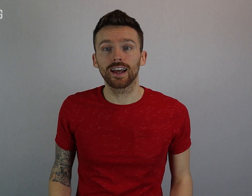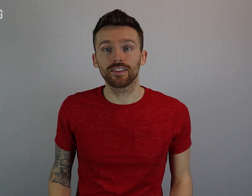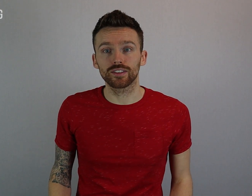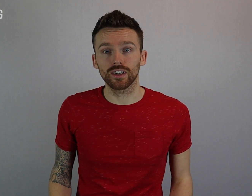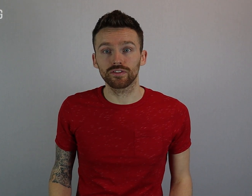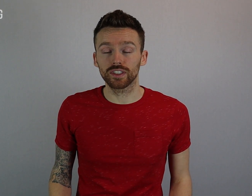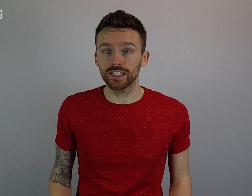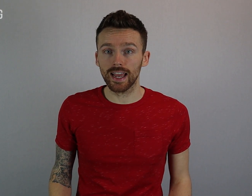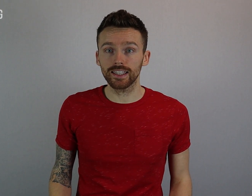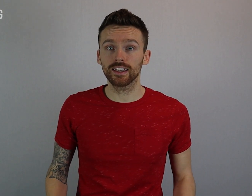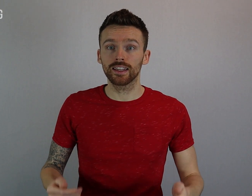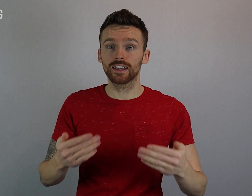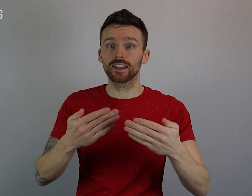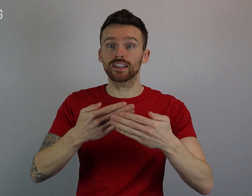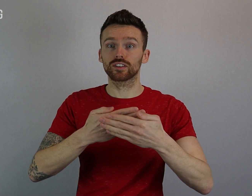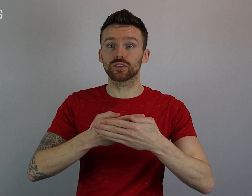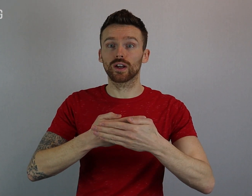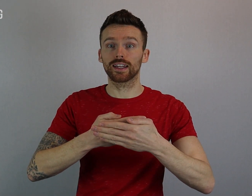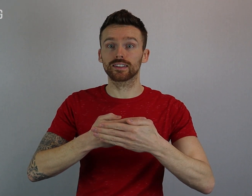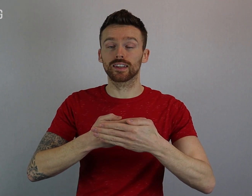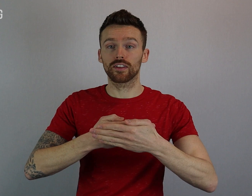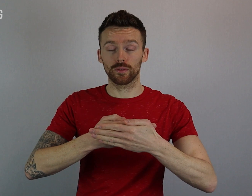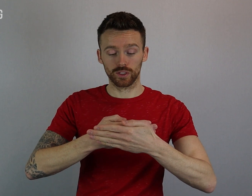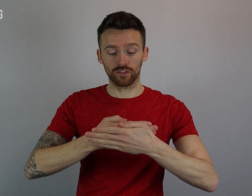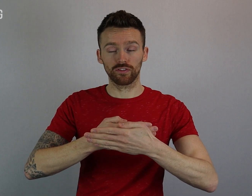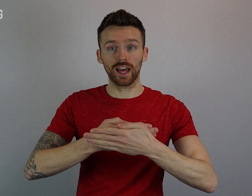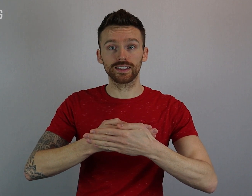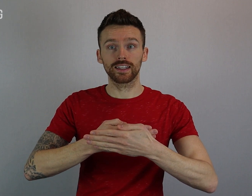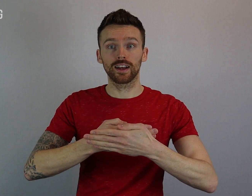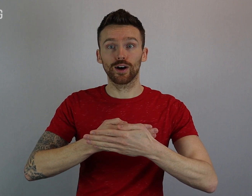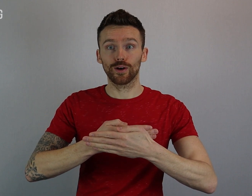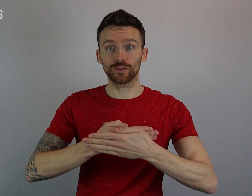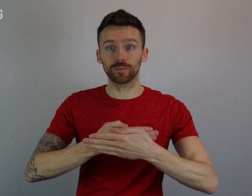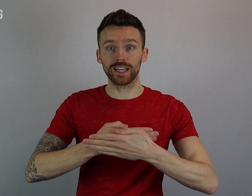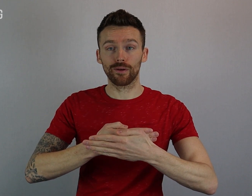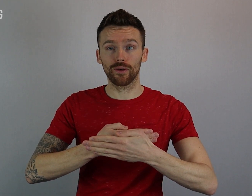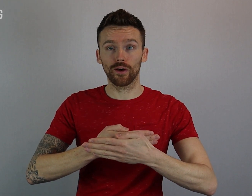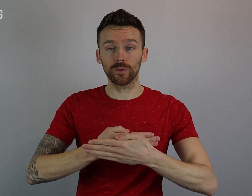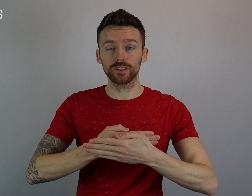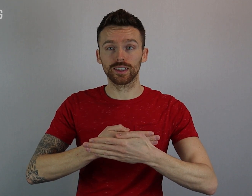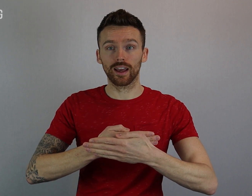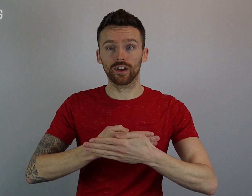And the sign for day is two hands which are flat, hold them down low together